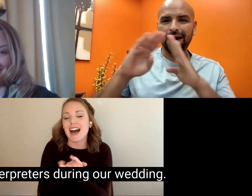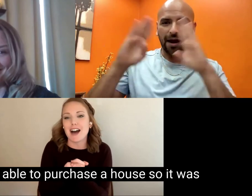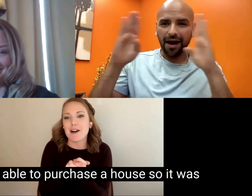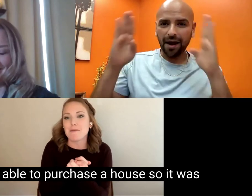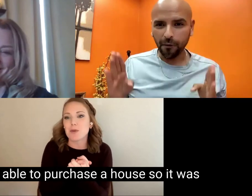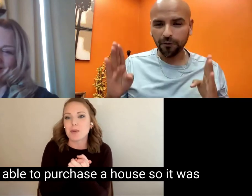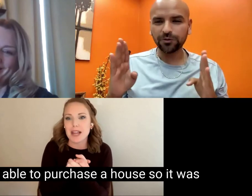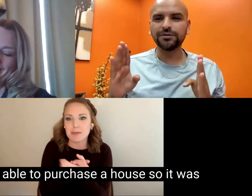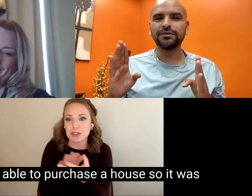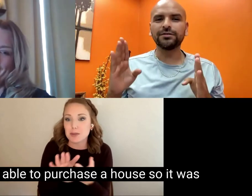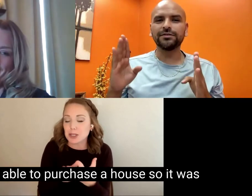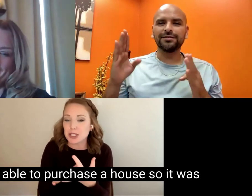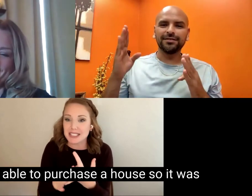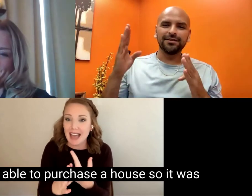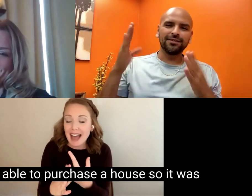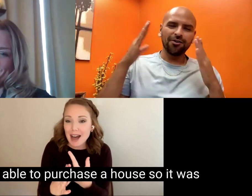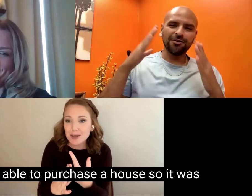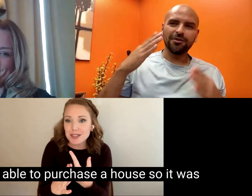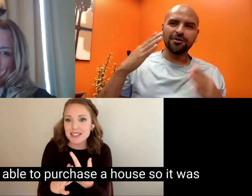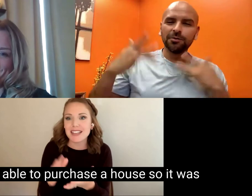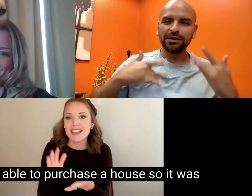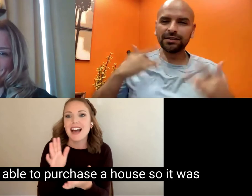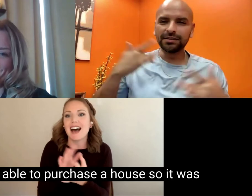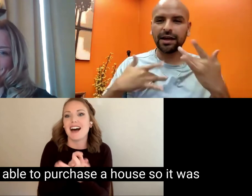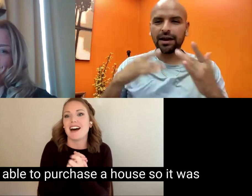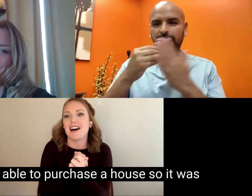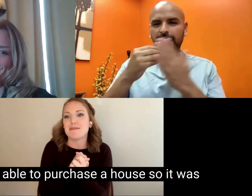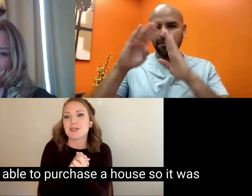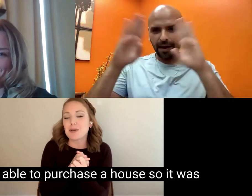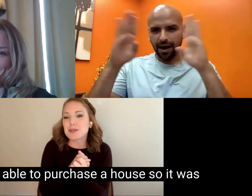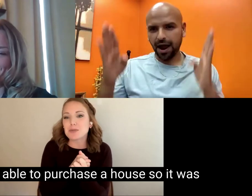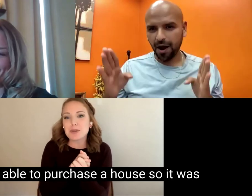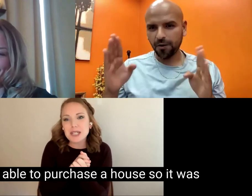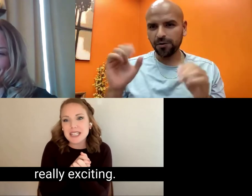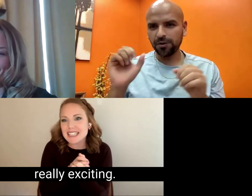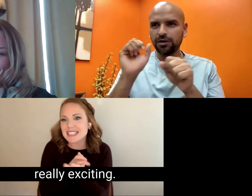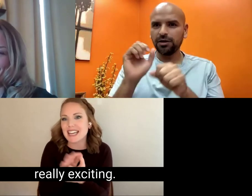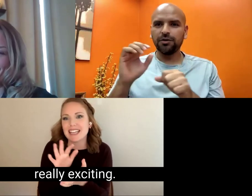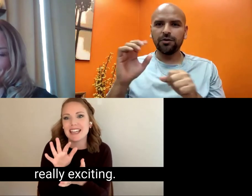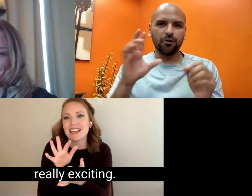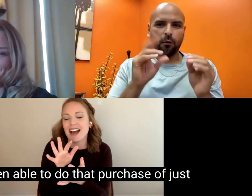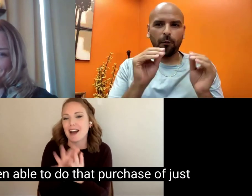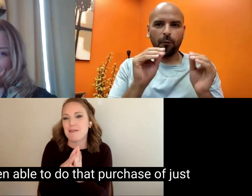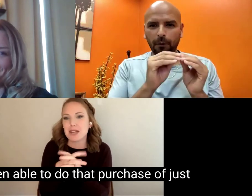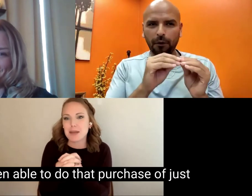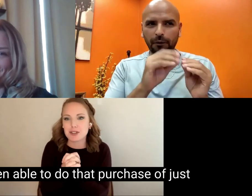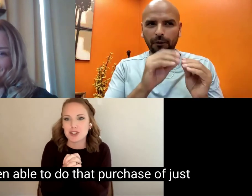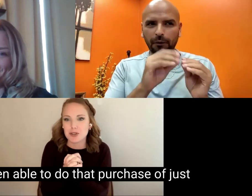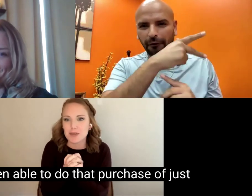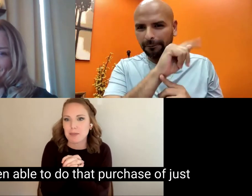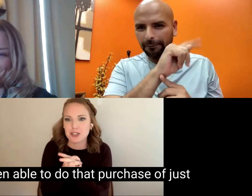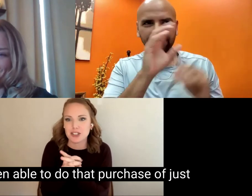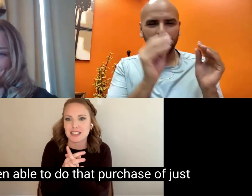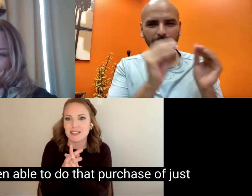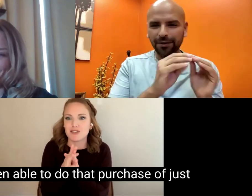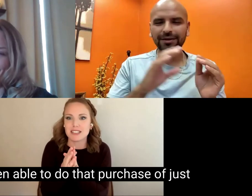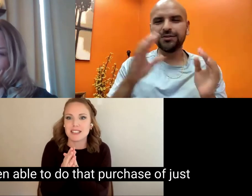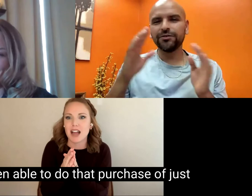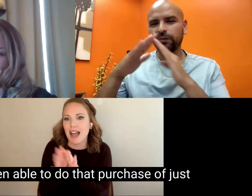We were able to purchase a house so it was really exciting. I've been able to do that purchase of just